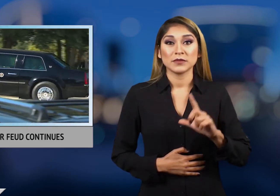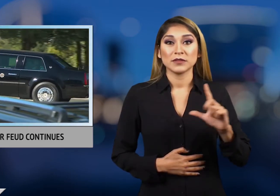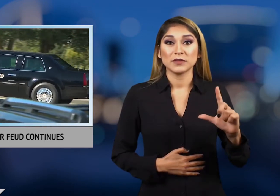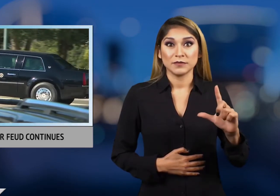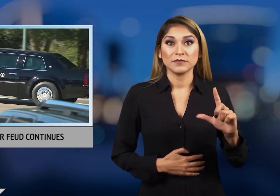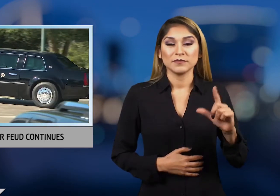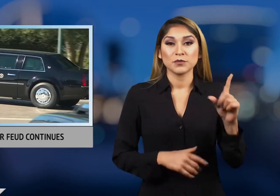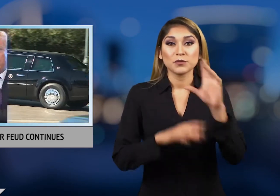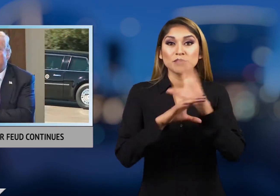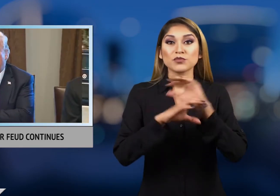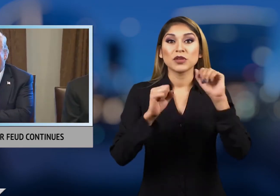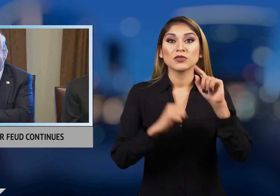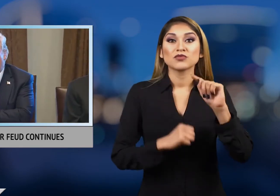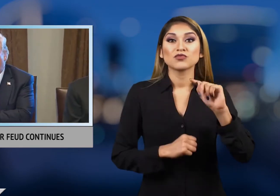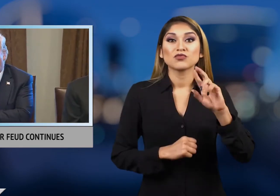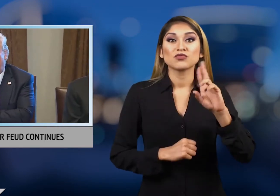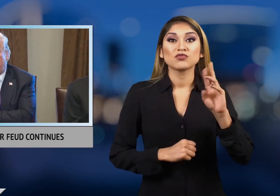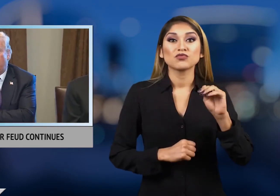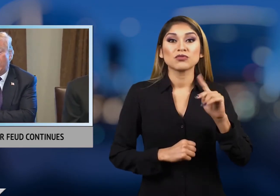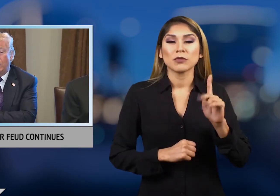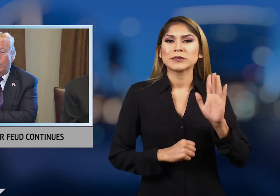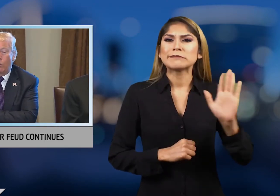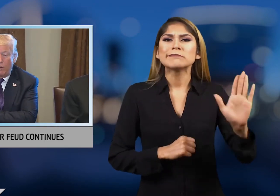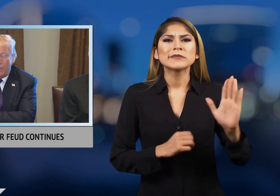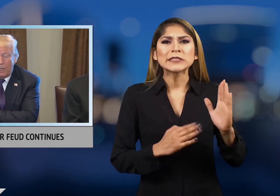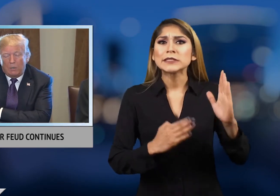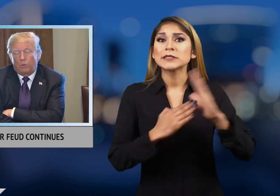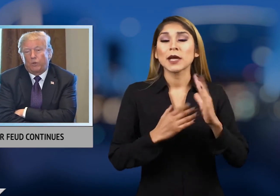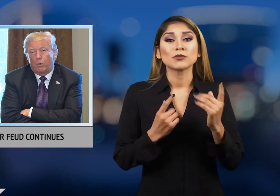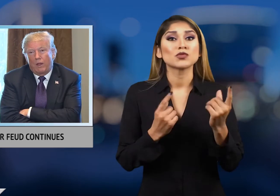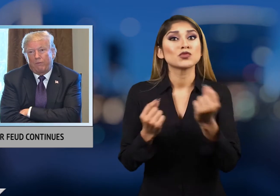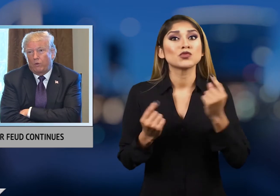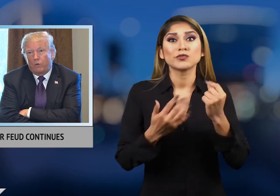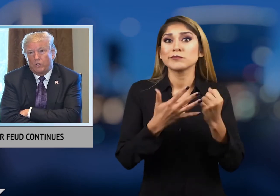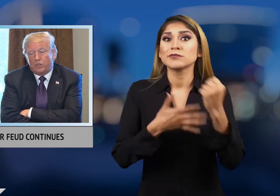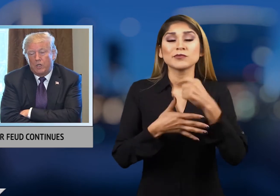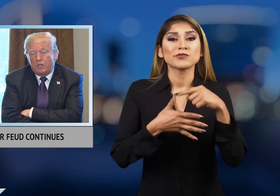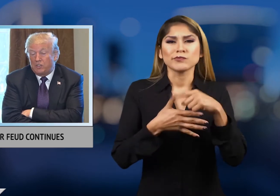President Trump's top agenda item for discussion